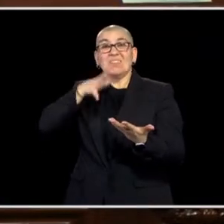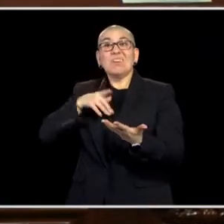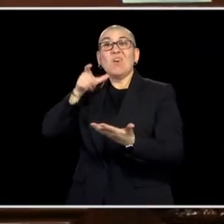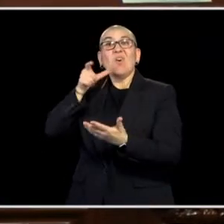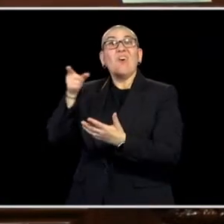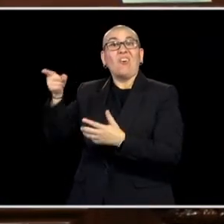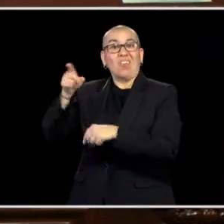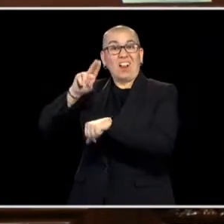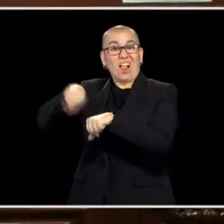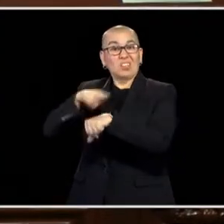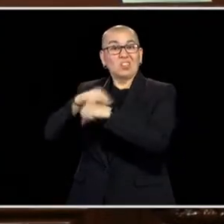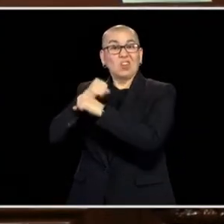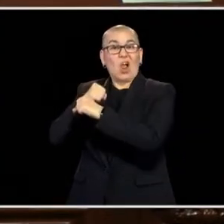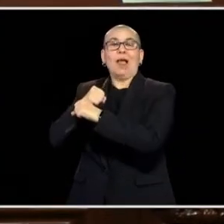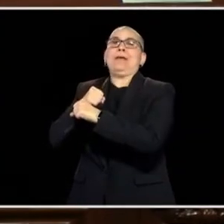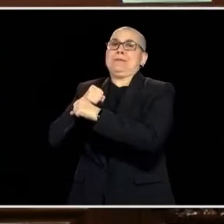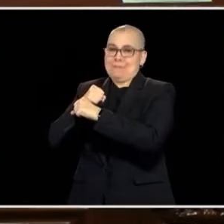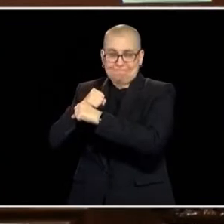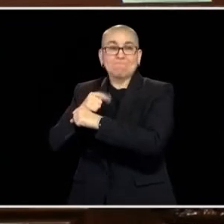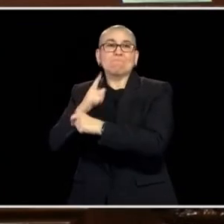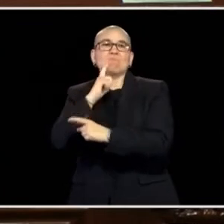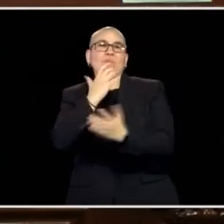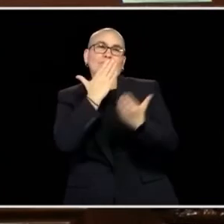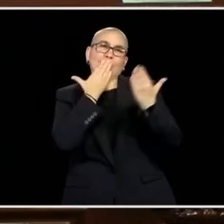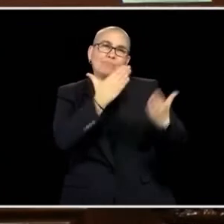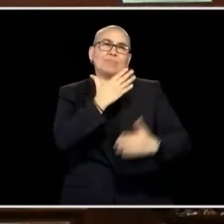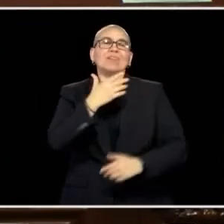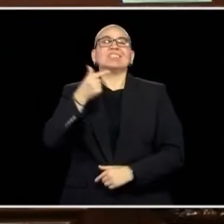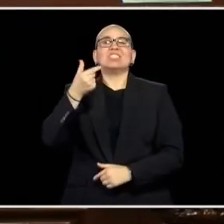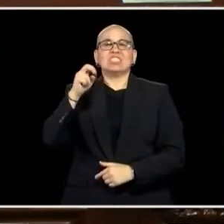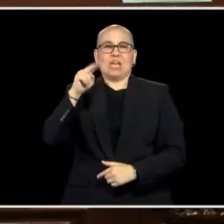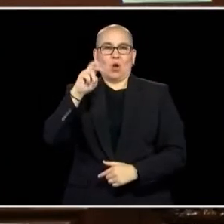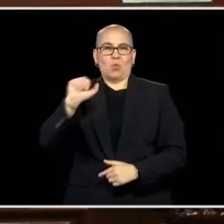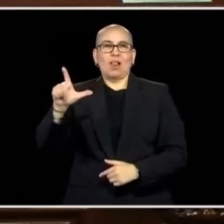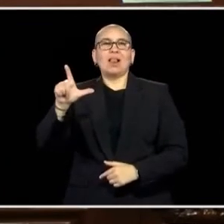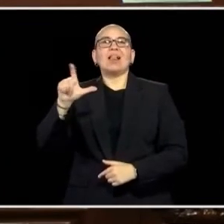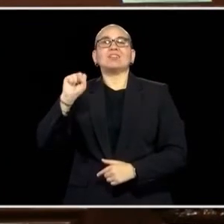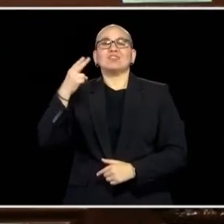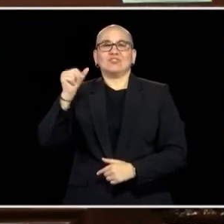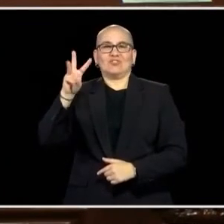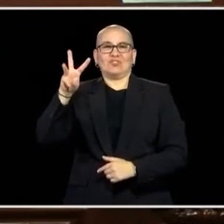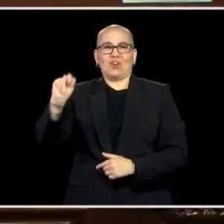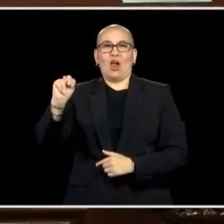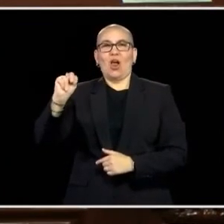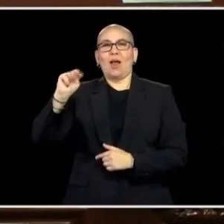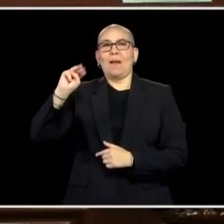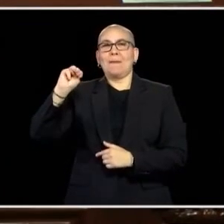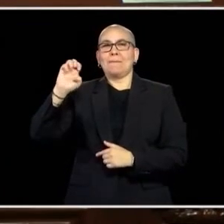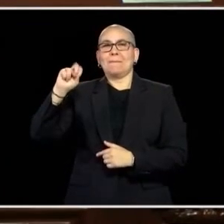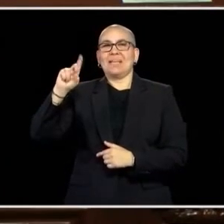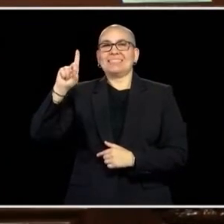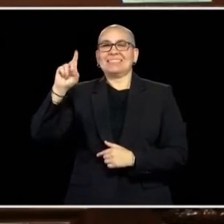GENERAL SHAWN MENKE AND THE ENTIRE MINNESOTA NATIONAL GUARDS. THESE LAST TWO YEARS, YOU'VE